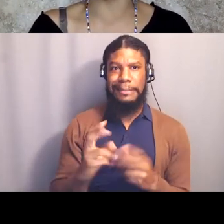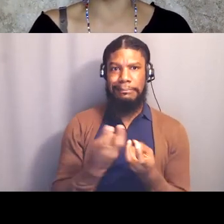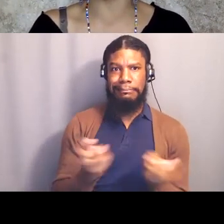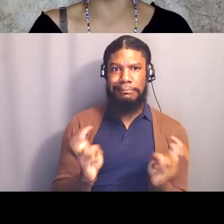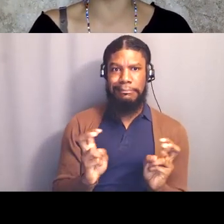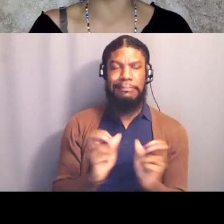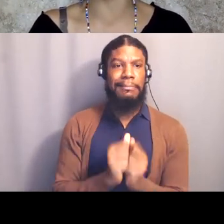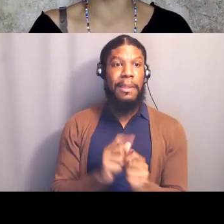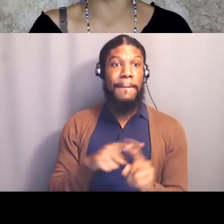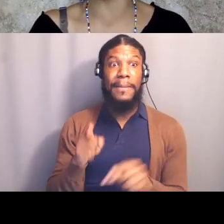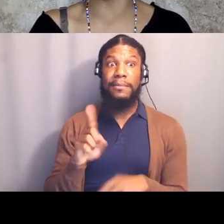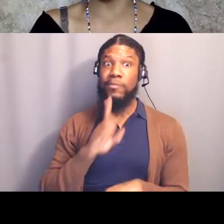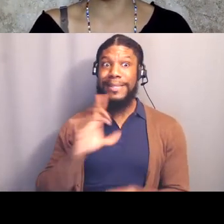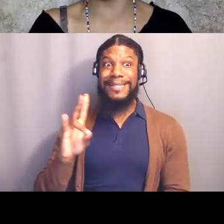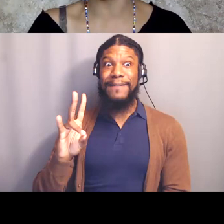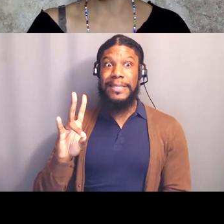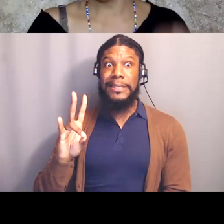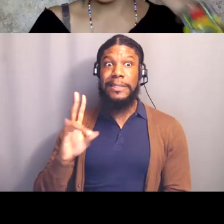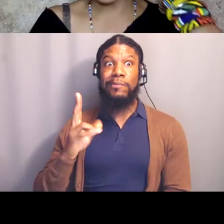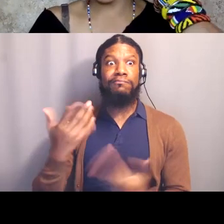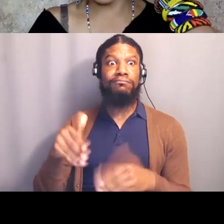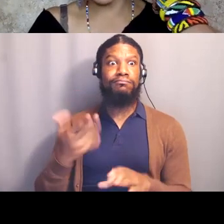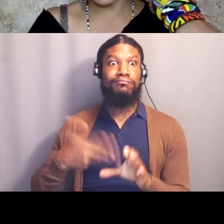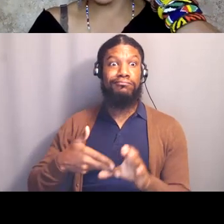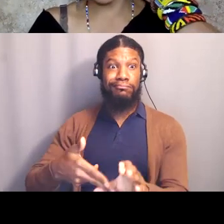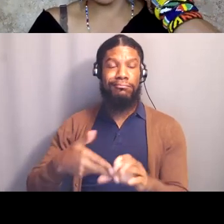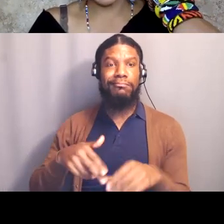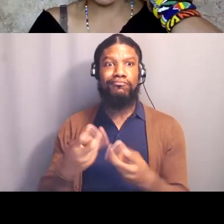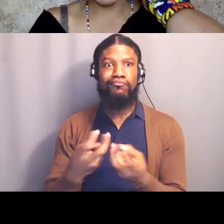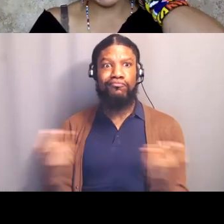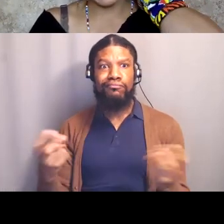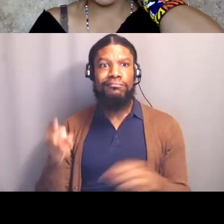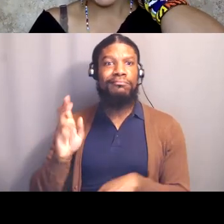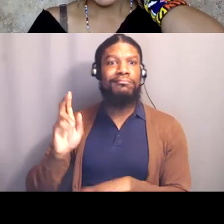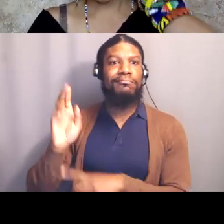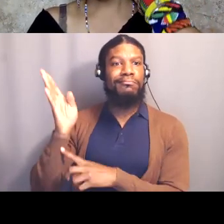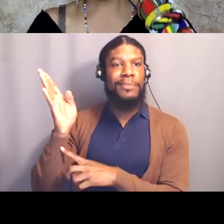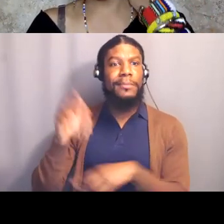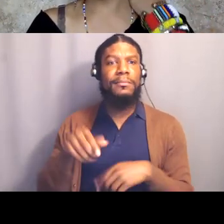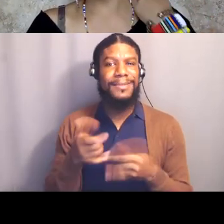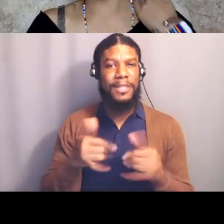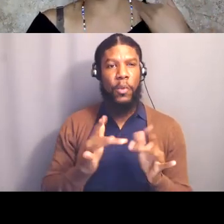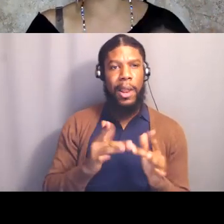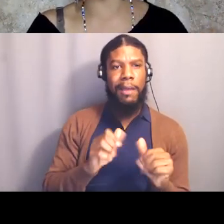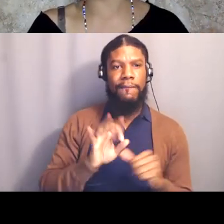the People's Budget LA presentation, that's still online on our Facebook page, and we presented at People's Budget